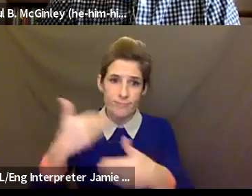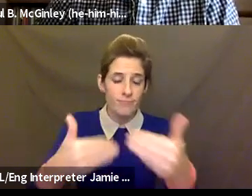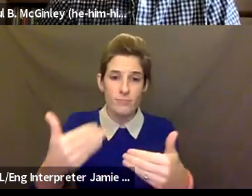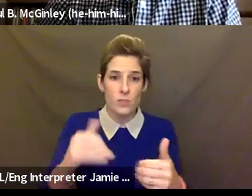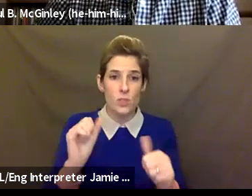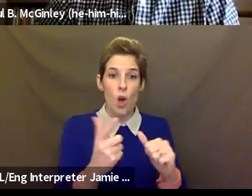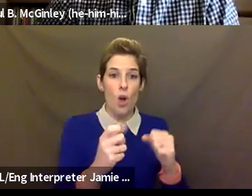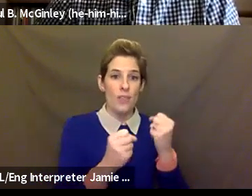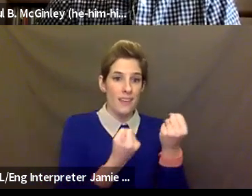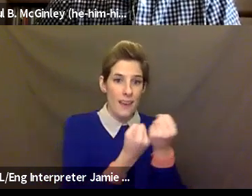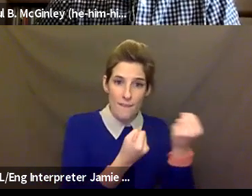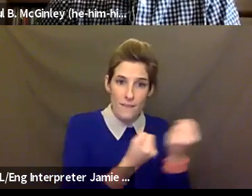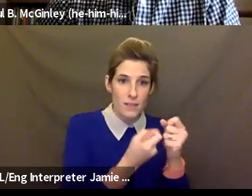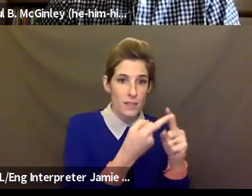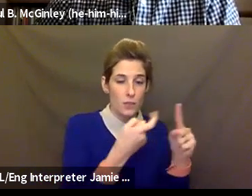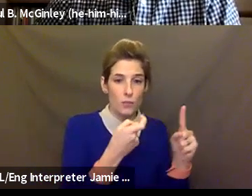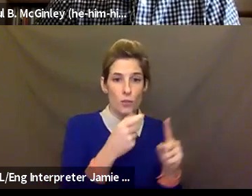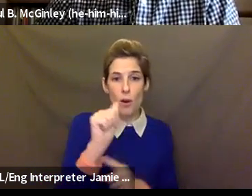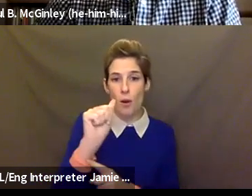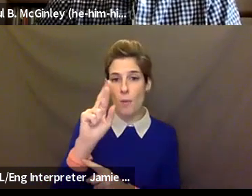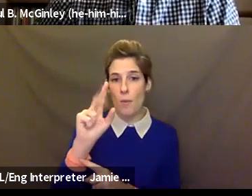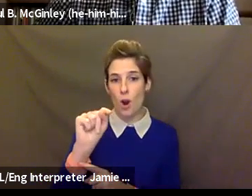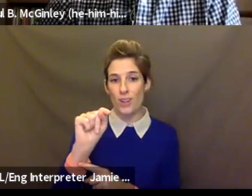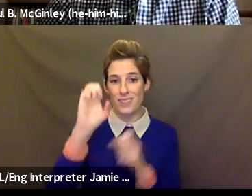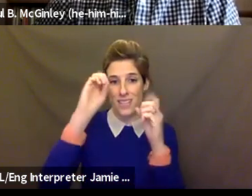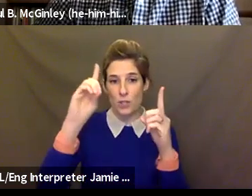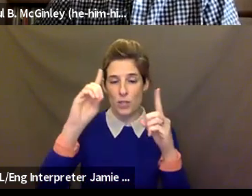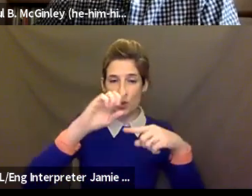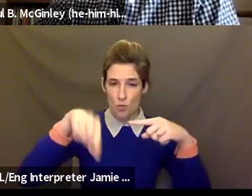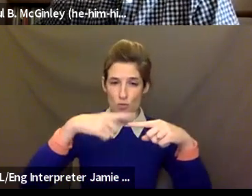organizations like the Arts Education Roundtable, all of the